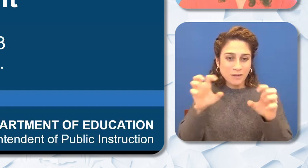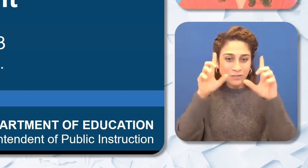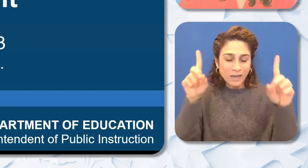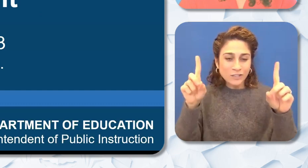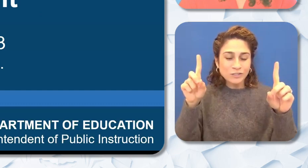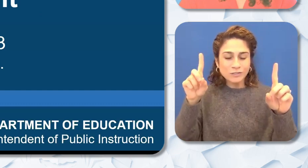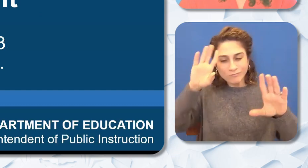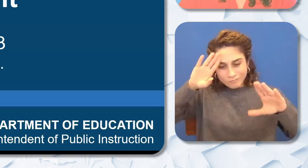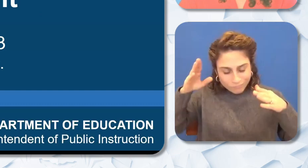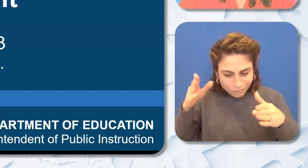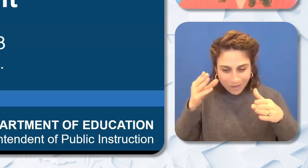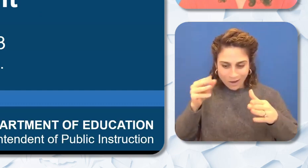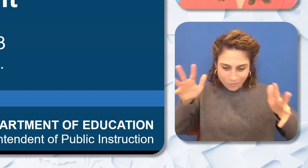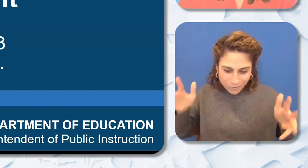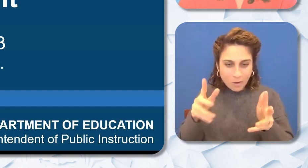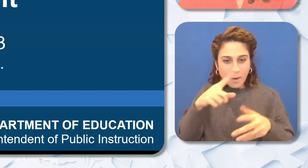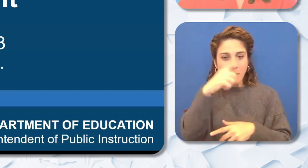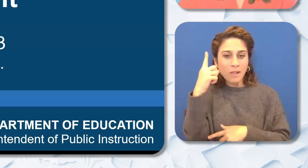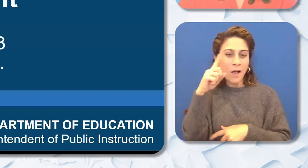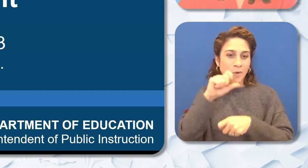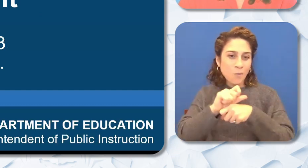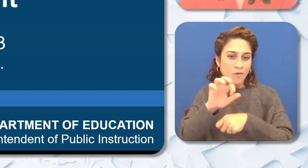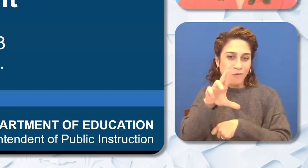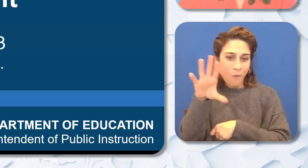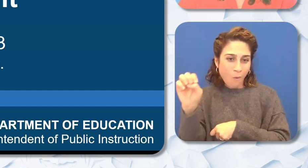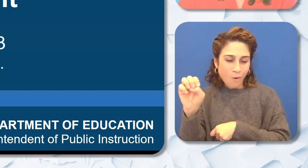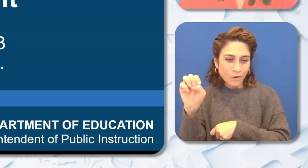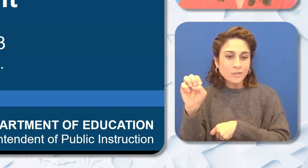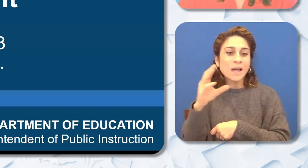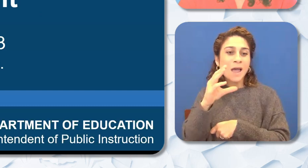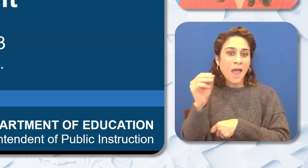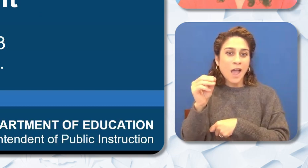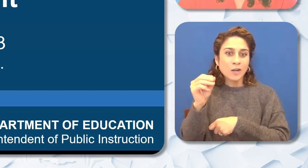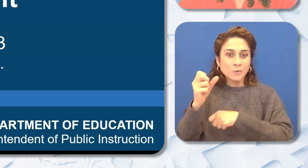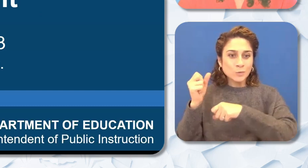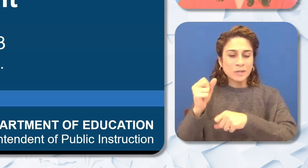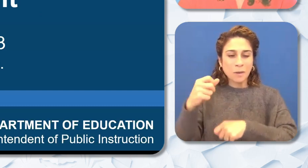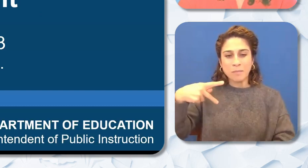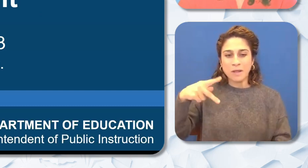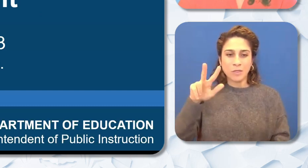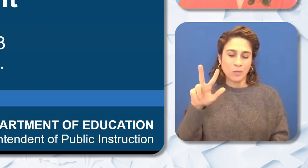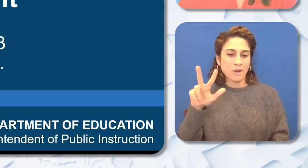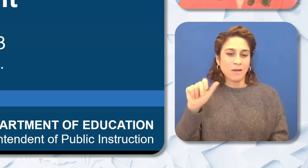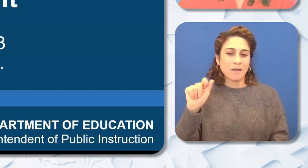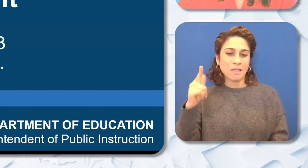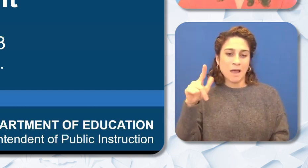Cultivating the Black Workforce to Strengthen P-3 Alignment webinar. We are very excited to be here